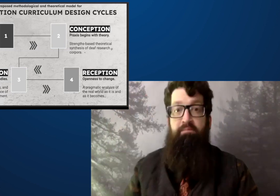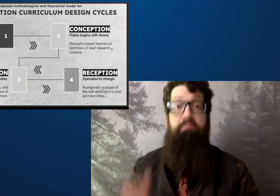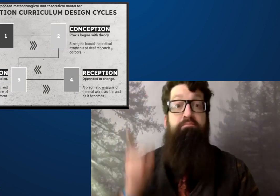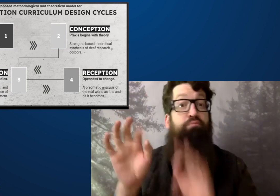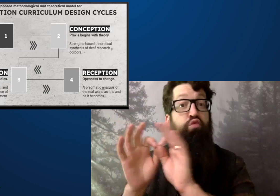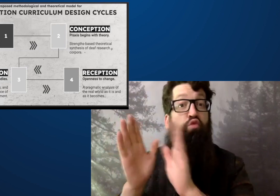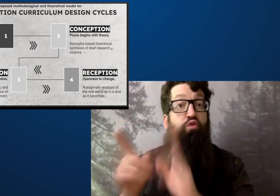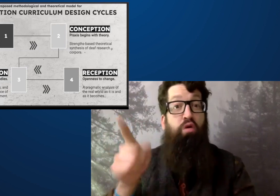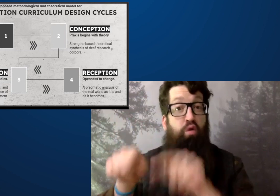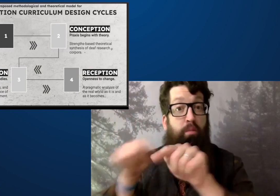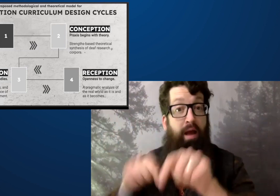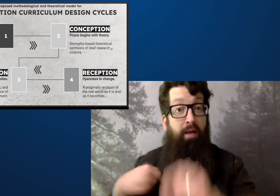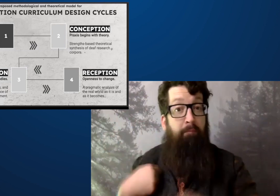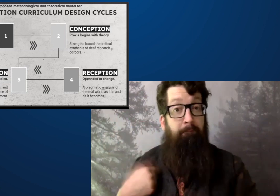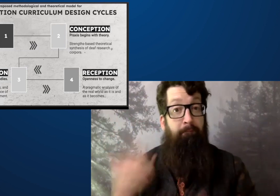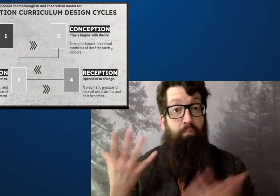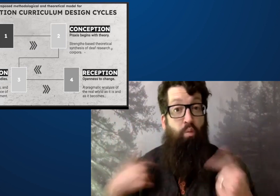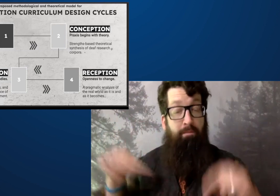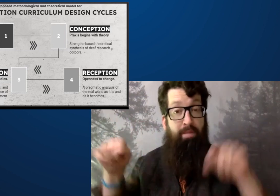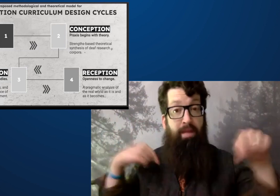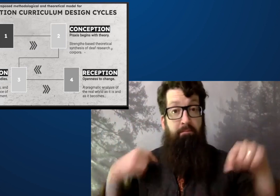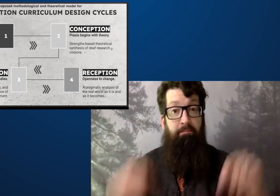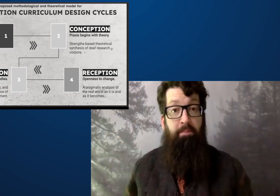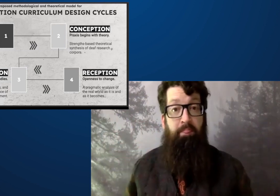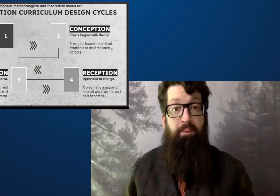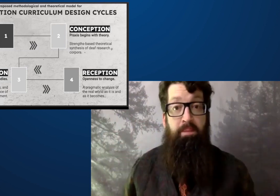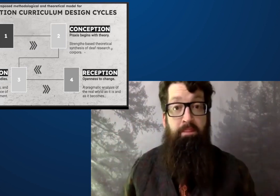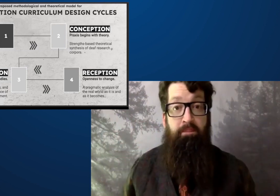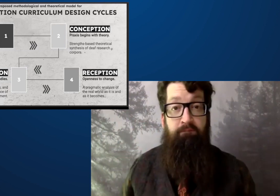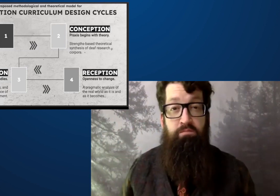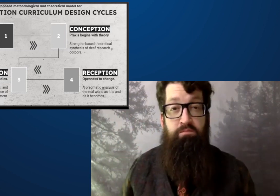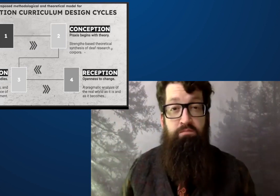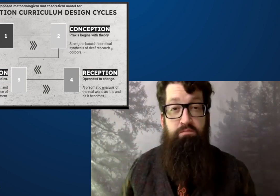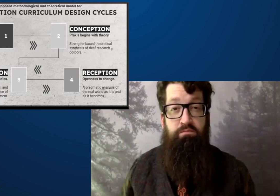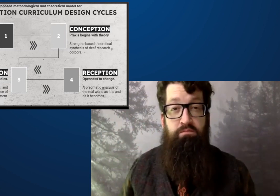So the concept, sorry, the interpreter has a question